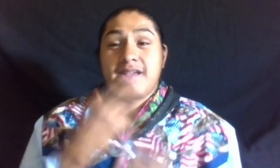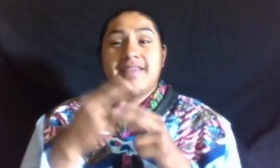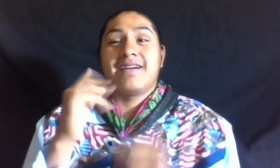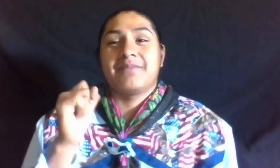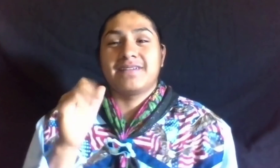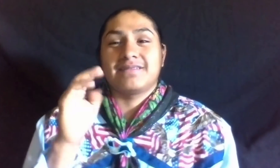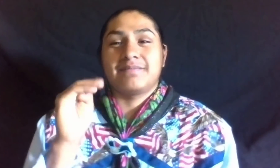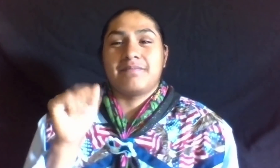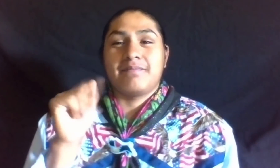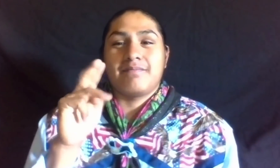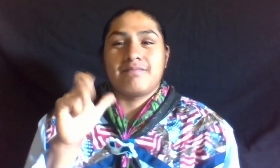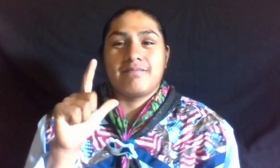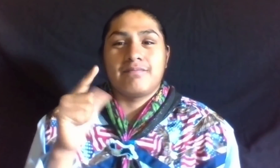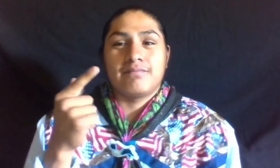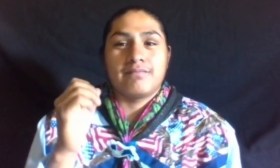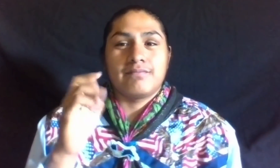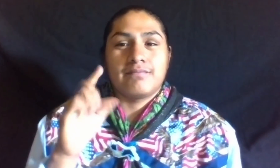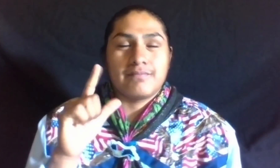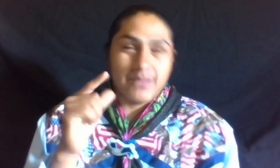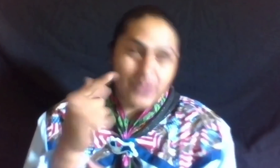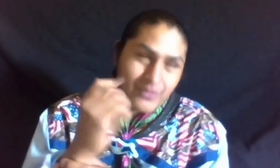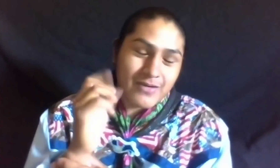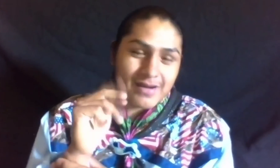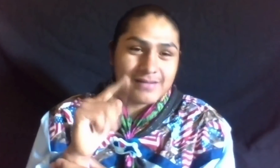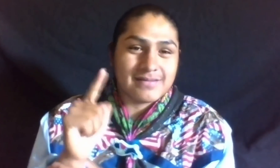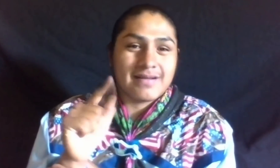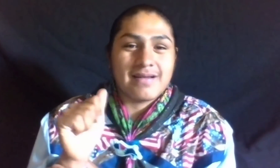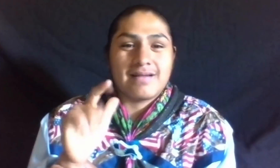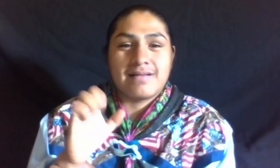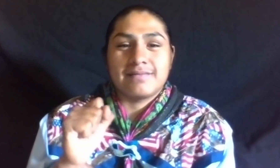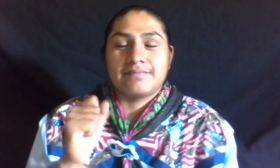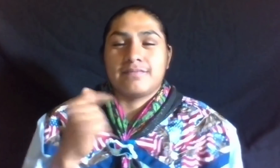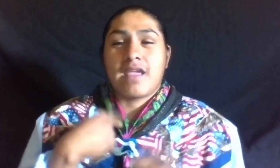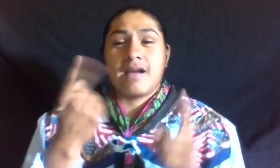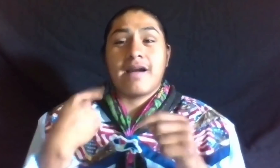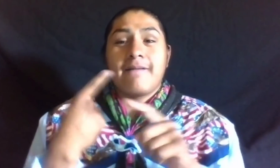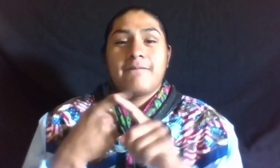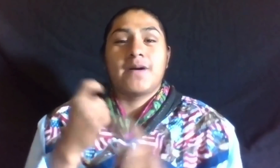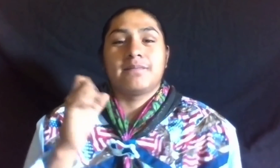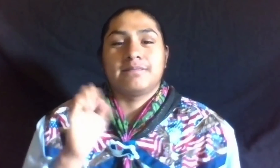MY NAME IS MANUEL GONZALES, I COME FROM SELLS ARIZONA,